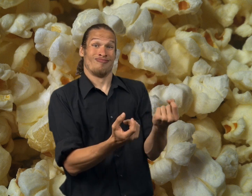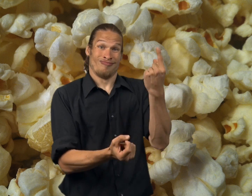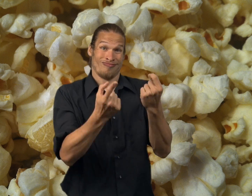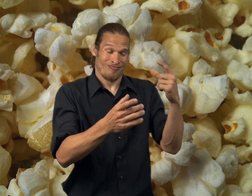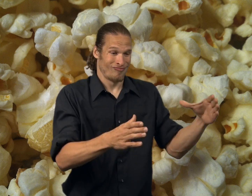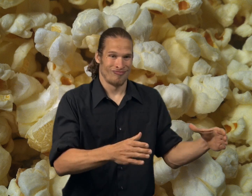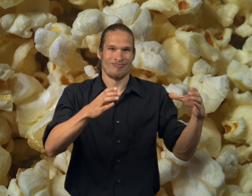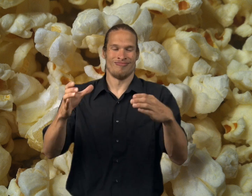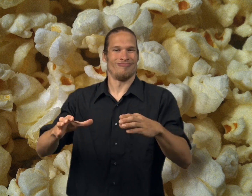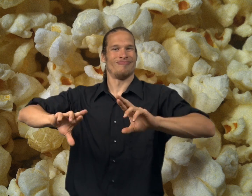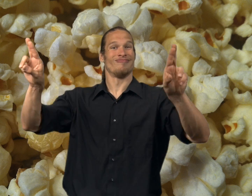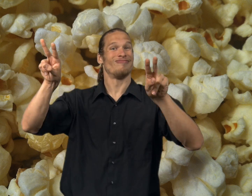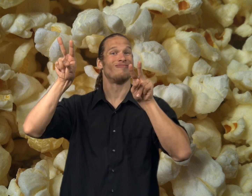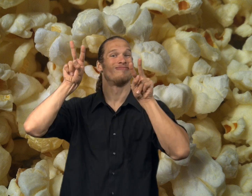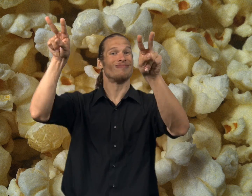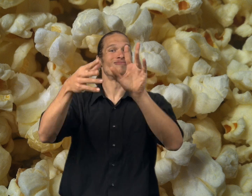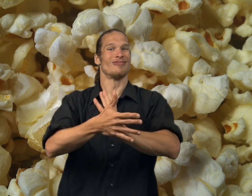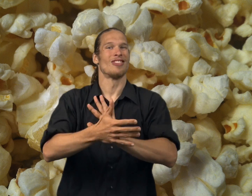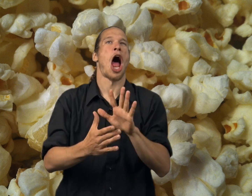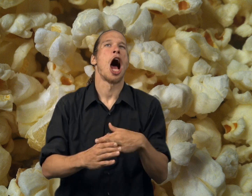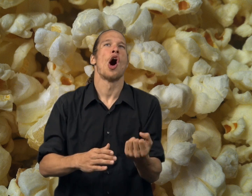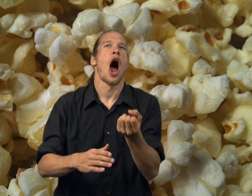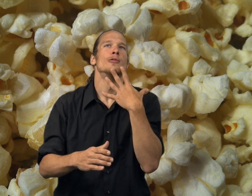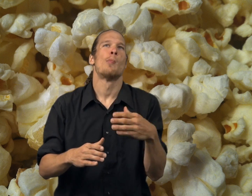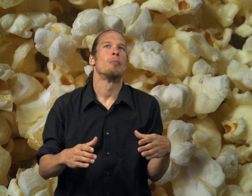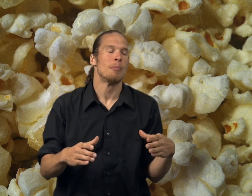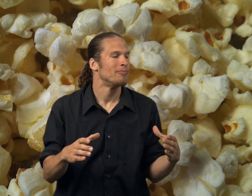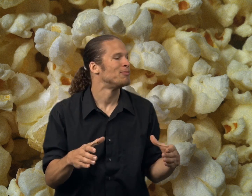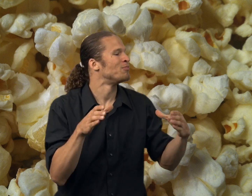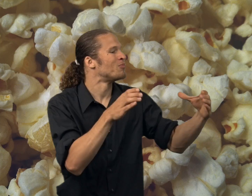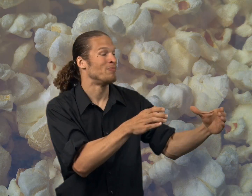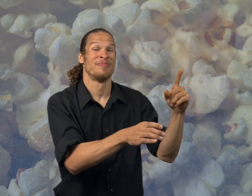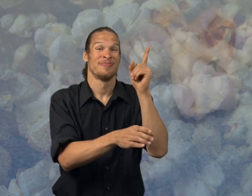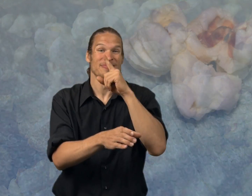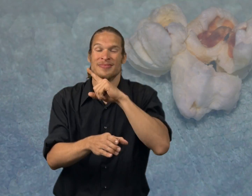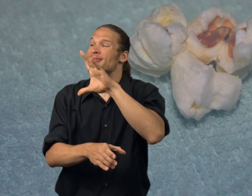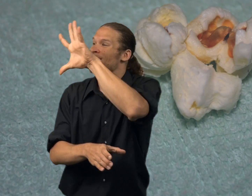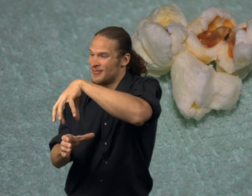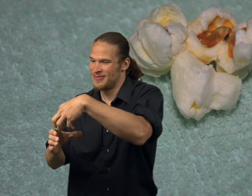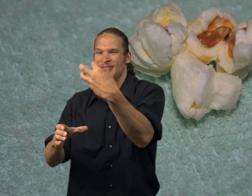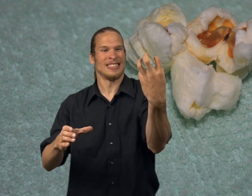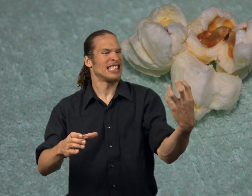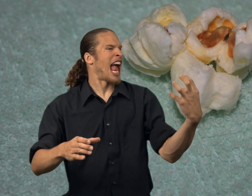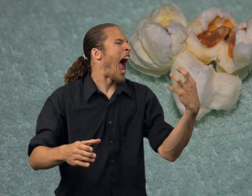And so he buys a bucket of popcorn and as they're watching the movie he eats some of it and hands it over to the mouse.